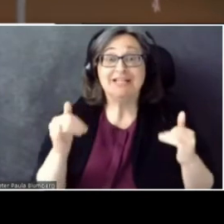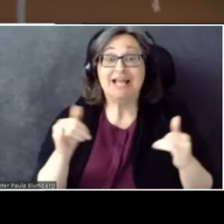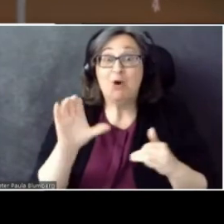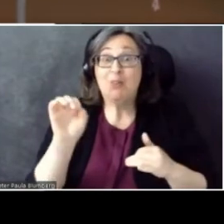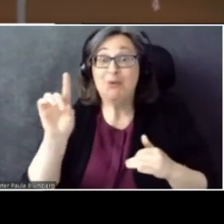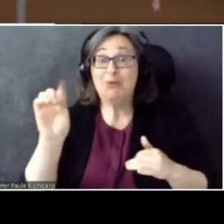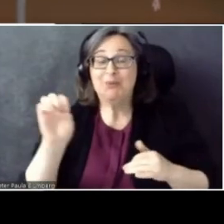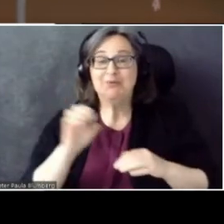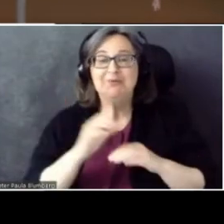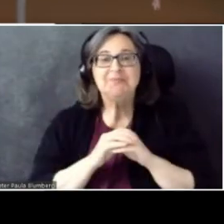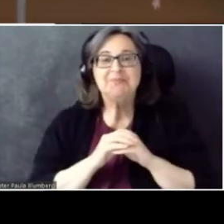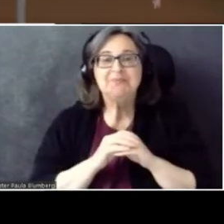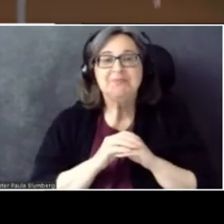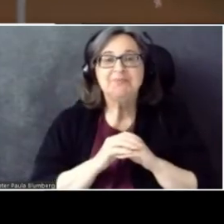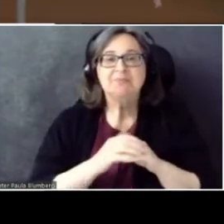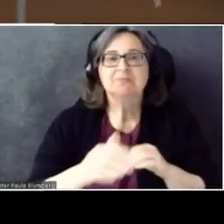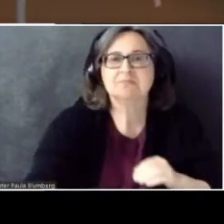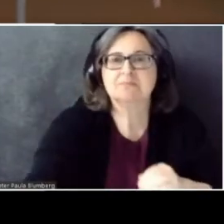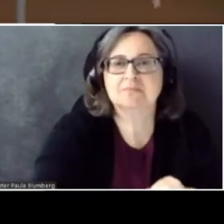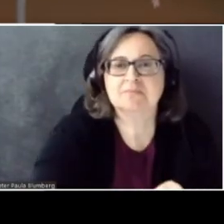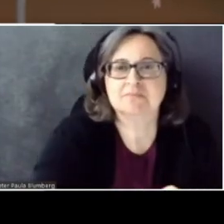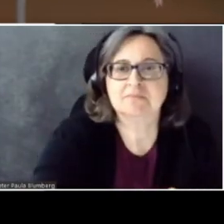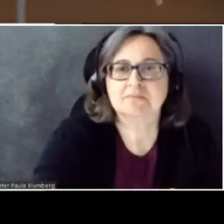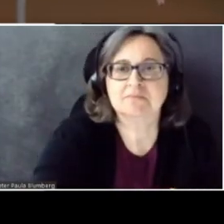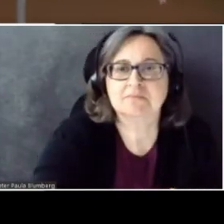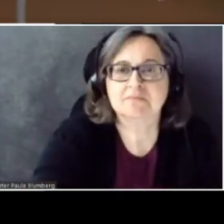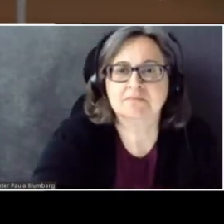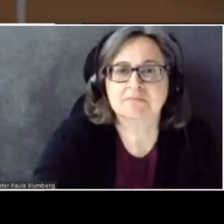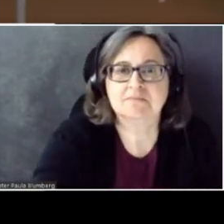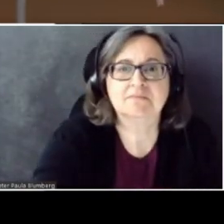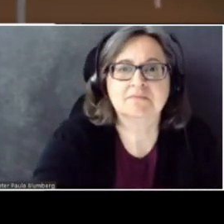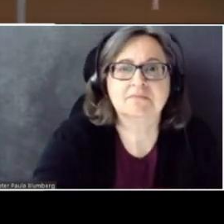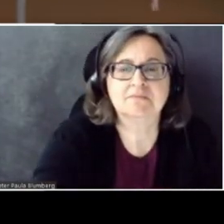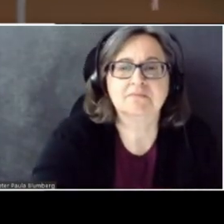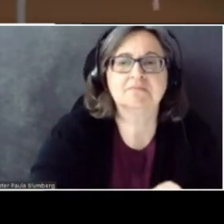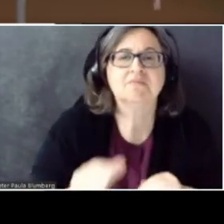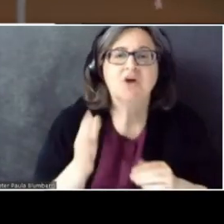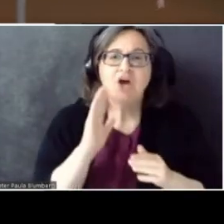So I'm gonna give an example of transcription without translation.